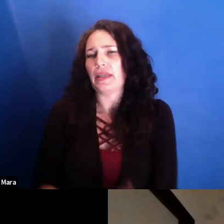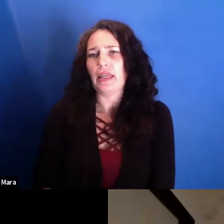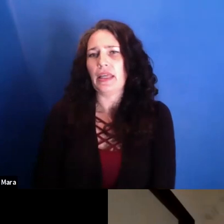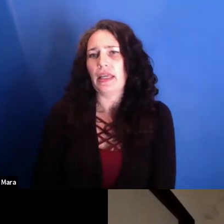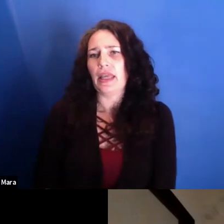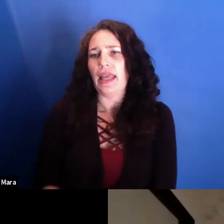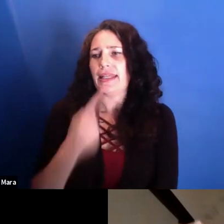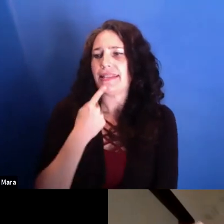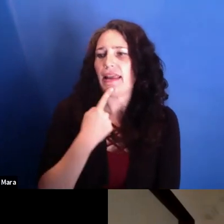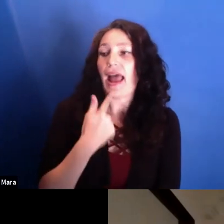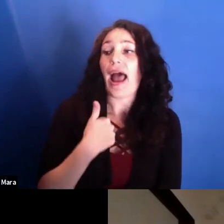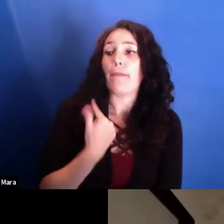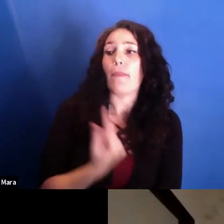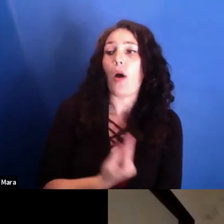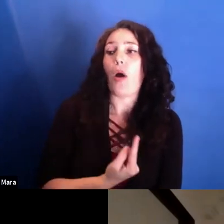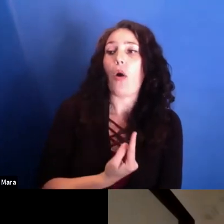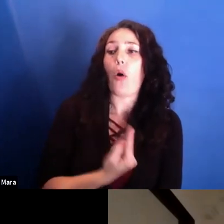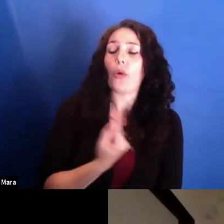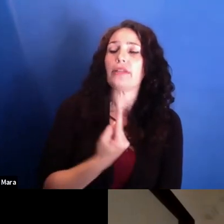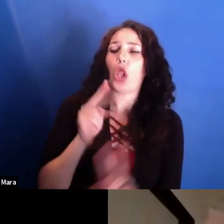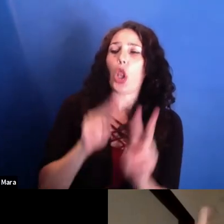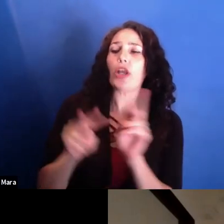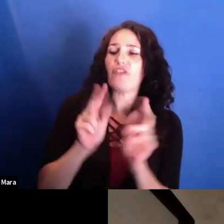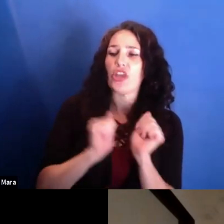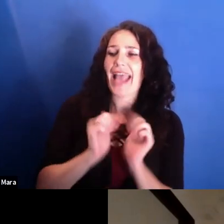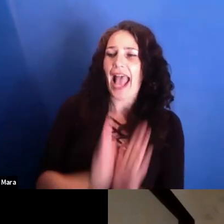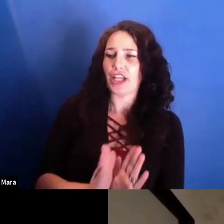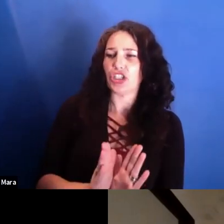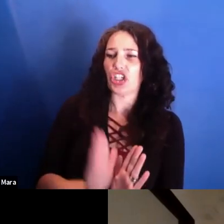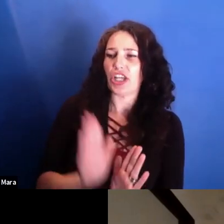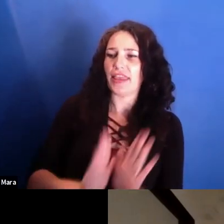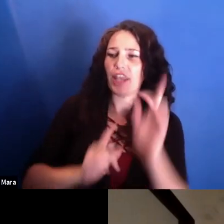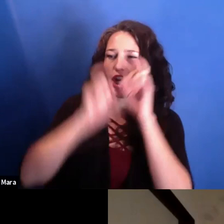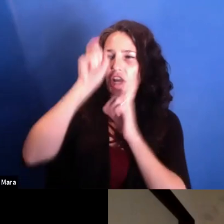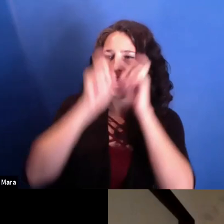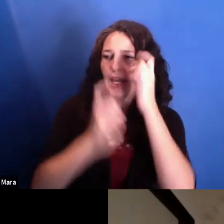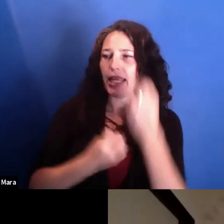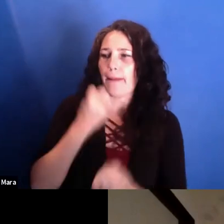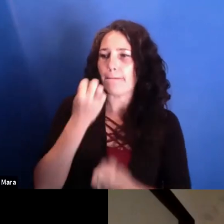to find the best framing for his emotion.